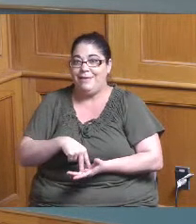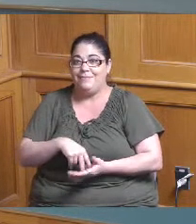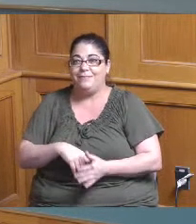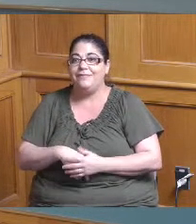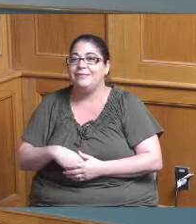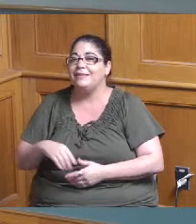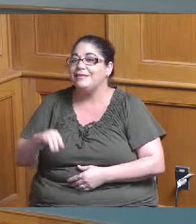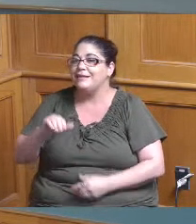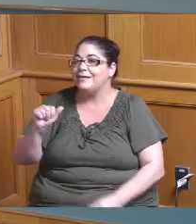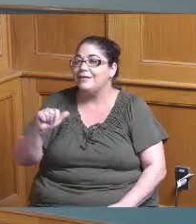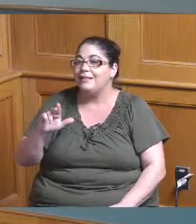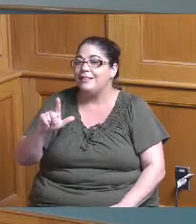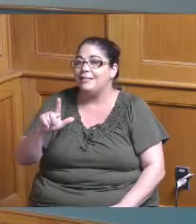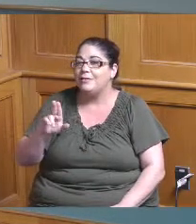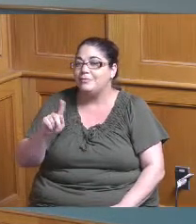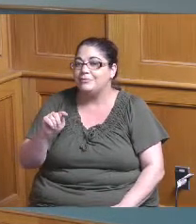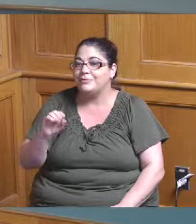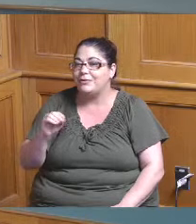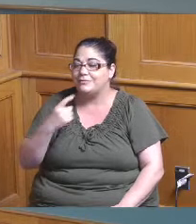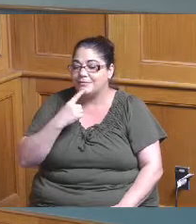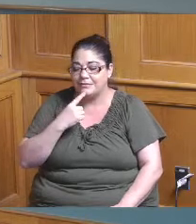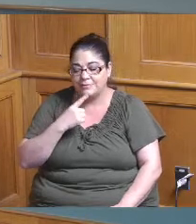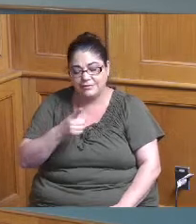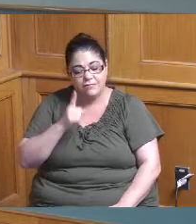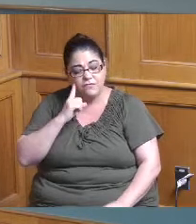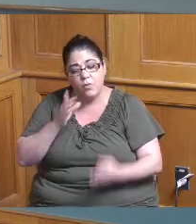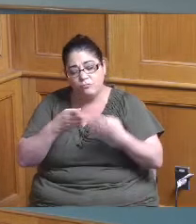just one other comment just in terms of the overall grant